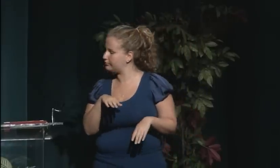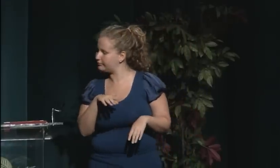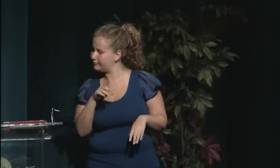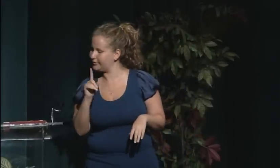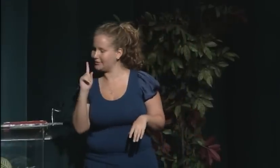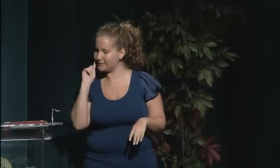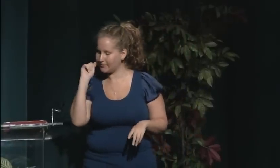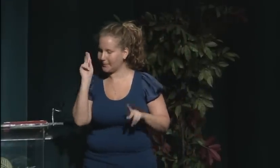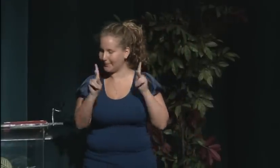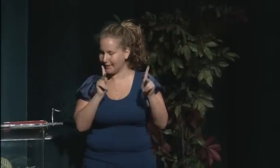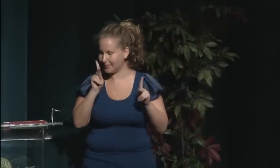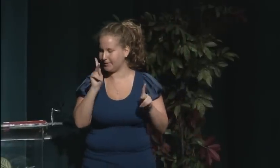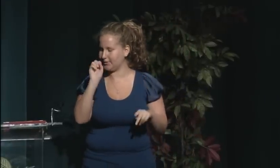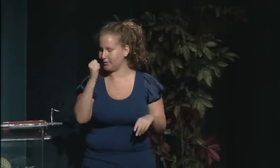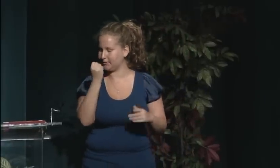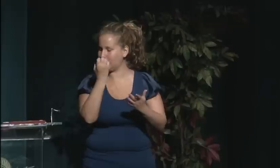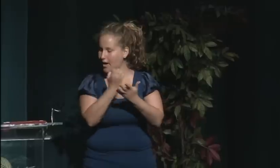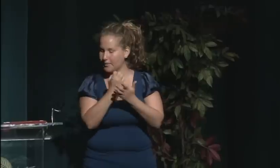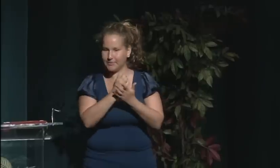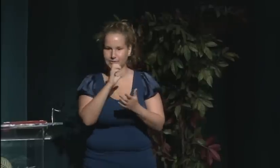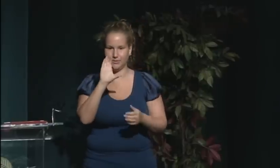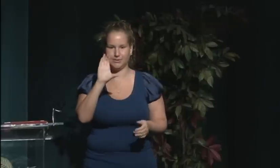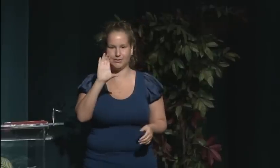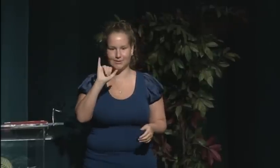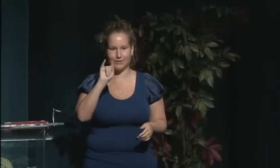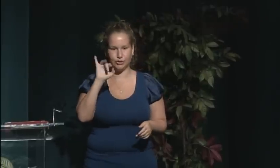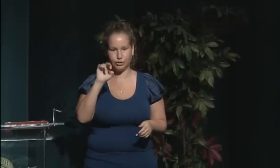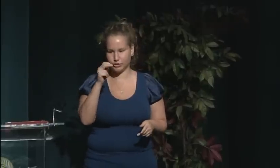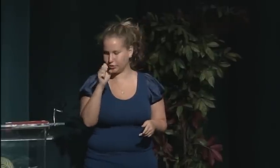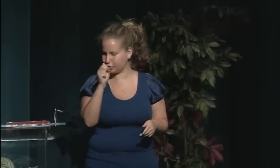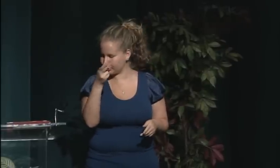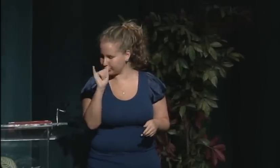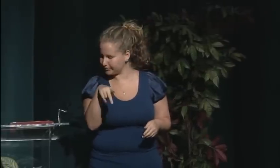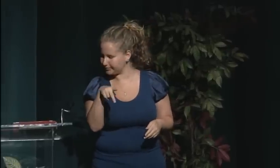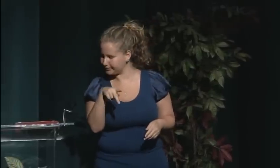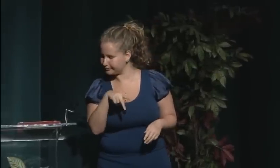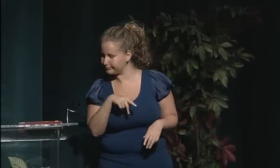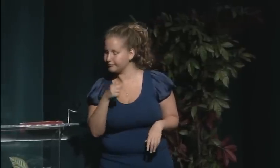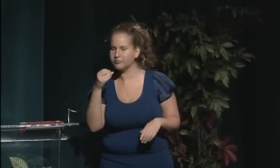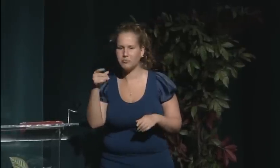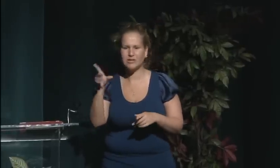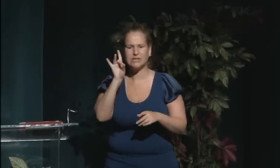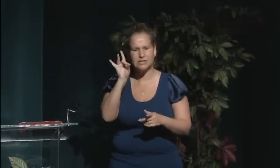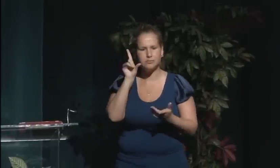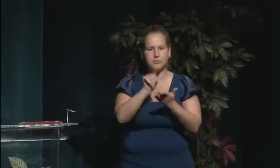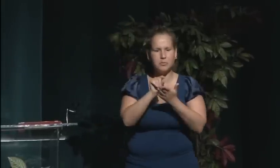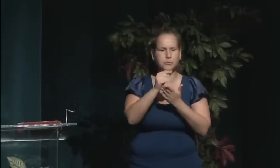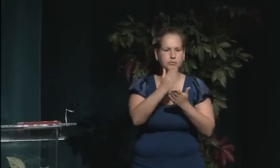on deaf people's citizenship, economic citizenship,